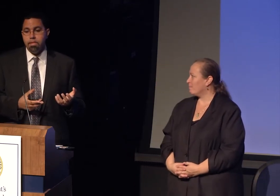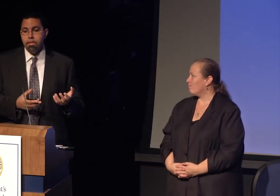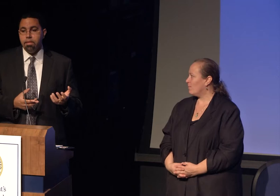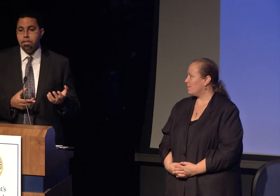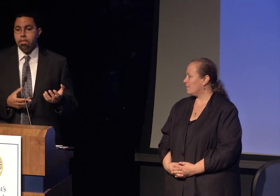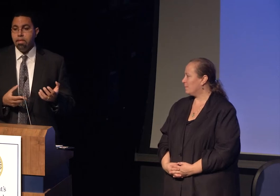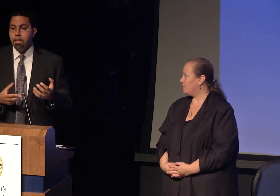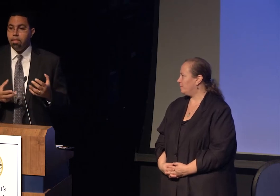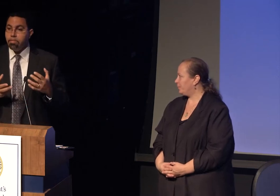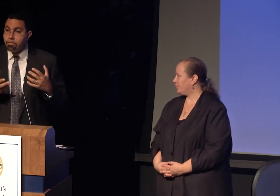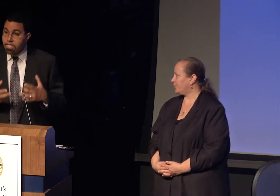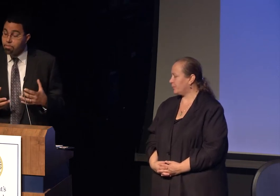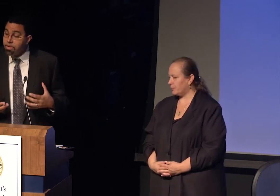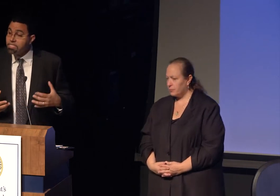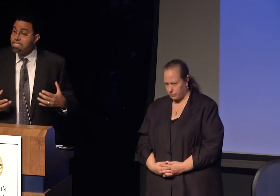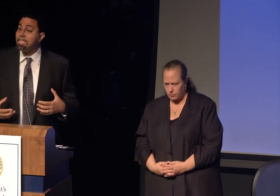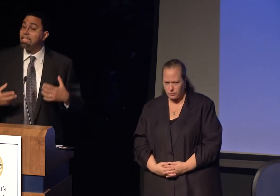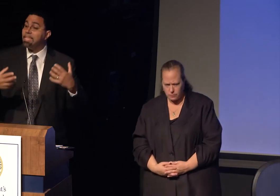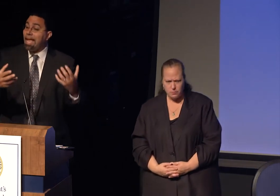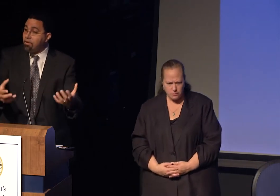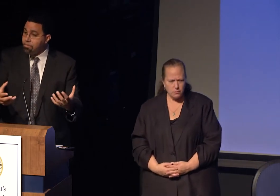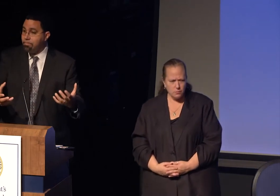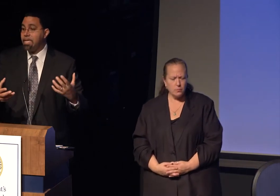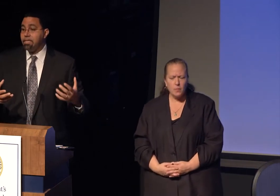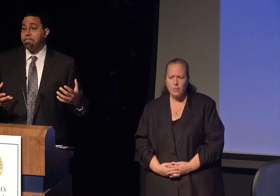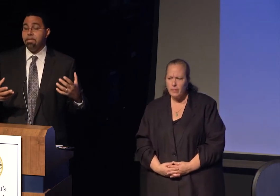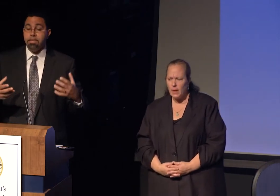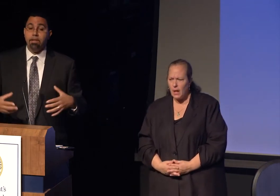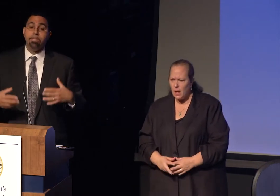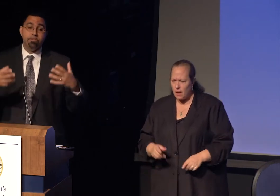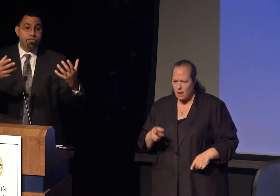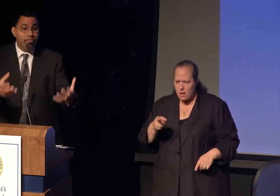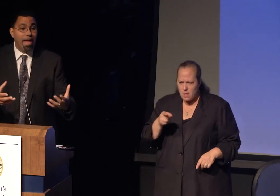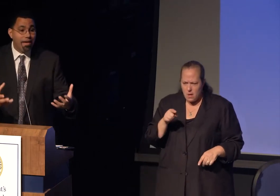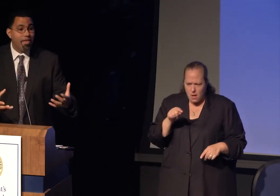Those experiences allowed me not only to survive